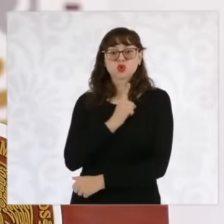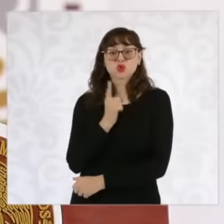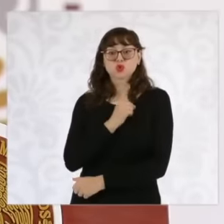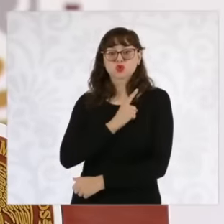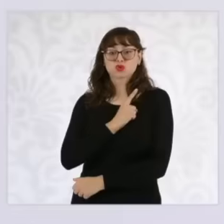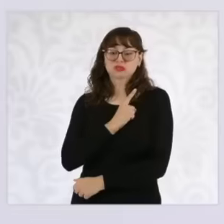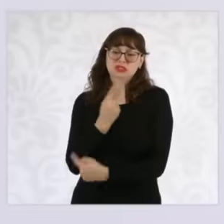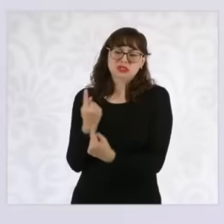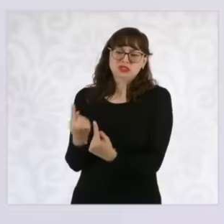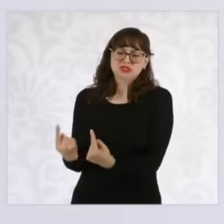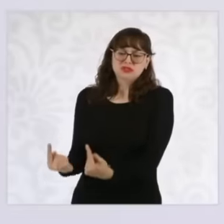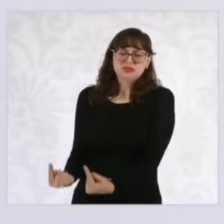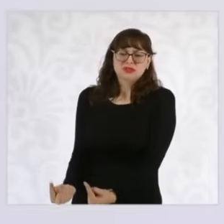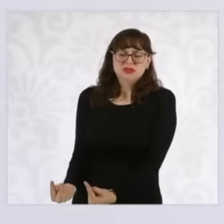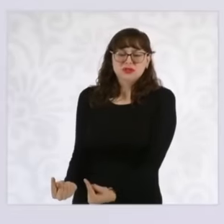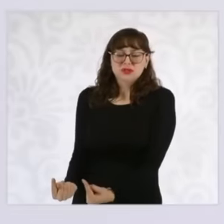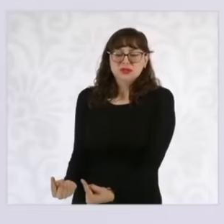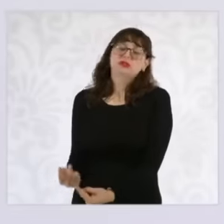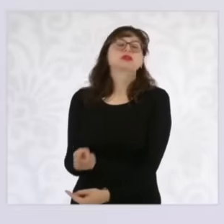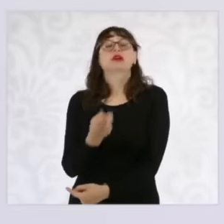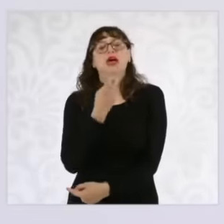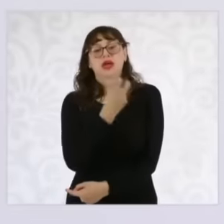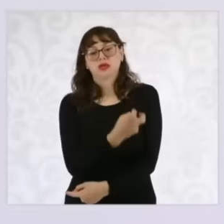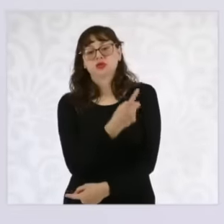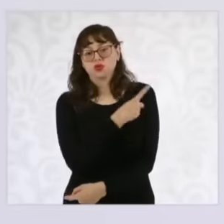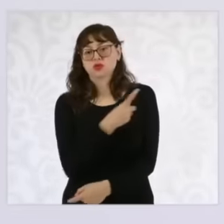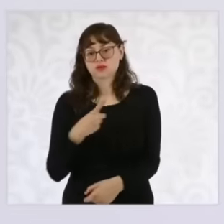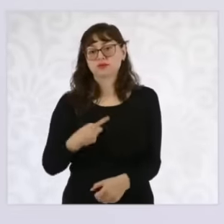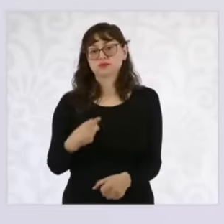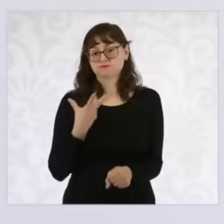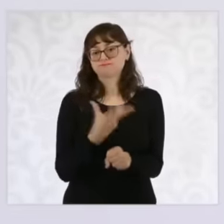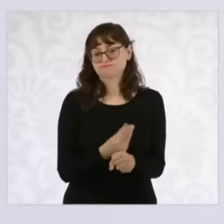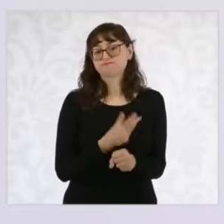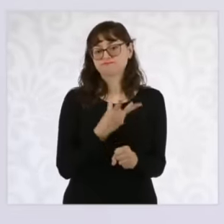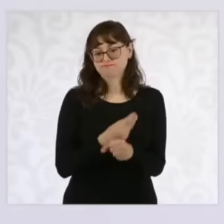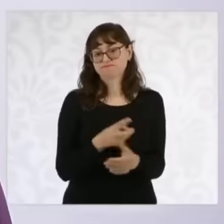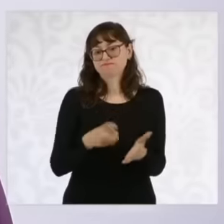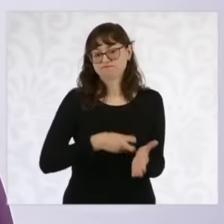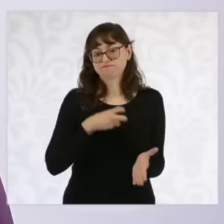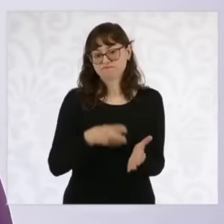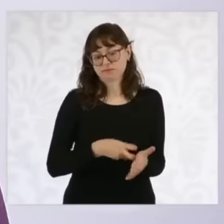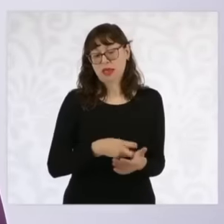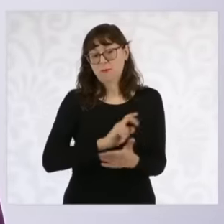so we want to cover that historical debt Starting with Ciudad Juarrez So we are